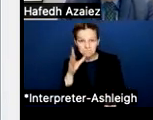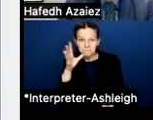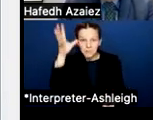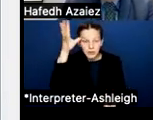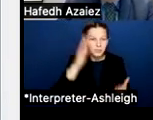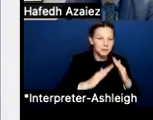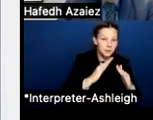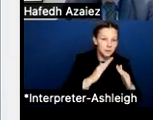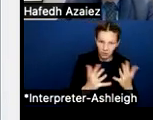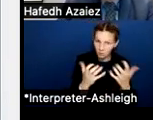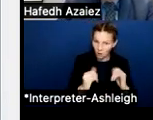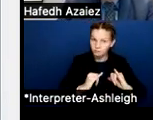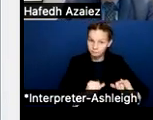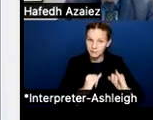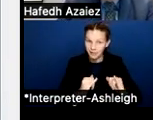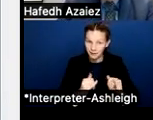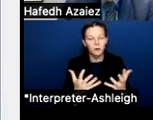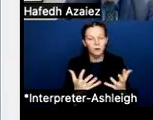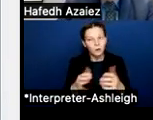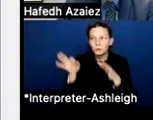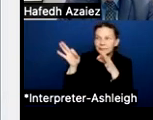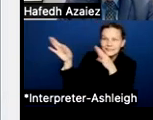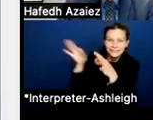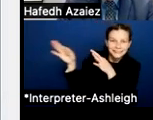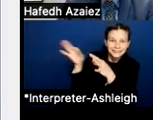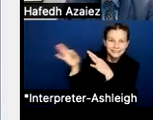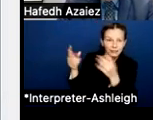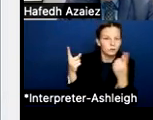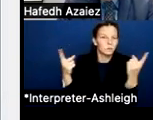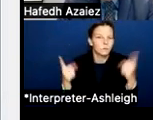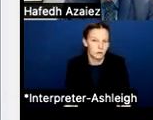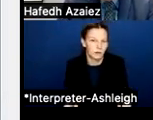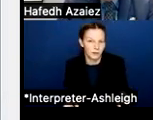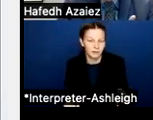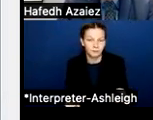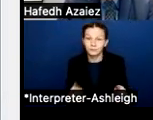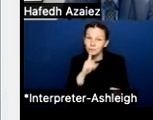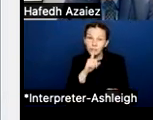explain what's happening. And it's happening across the state.